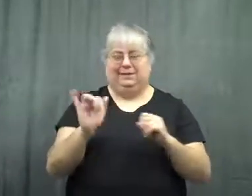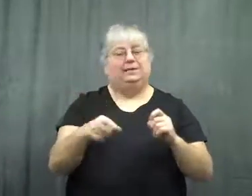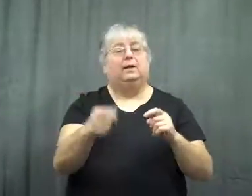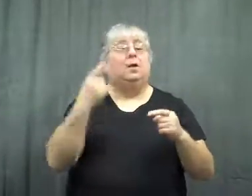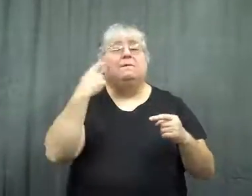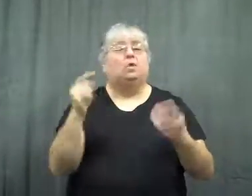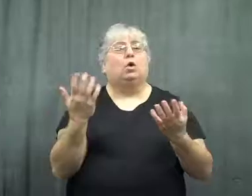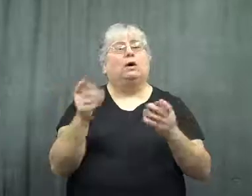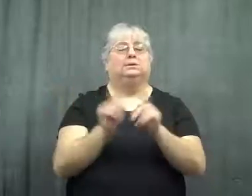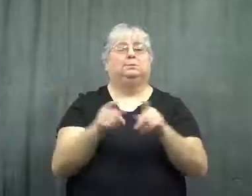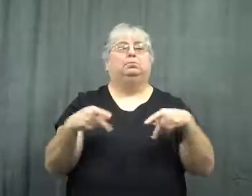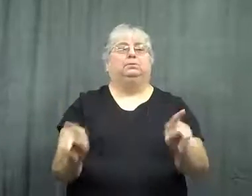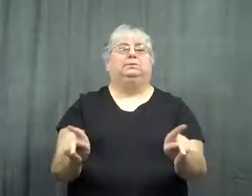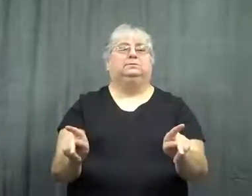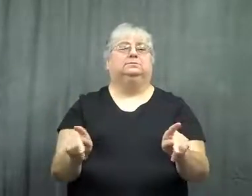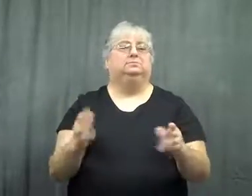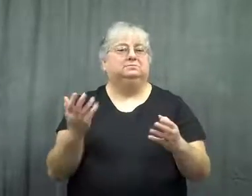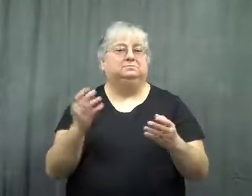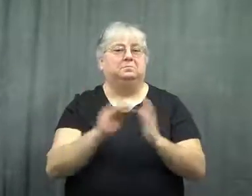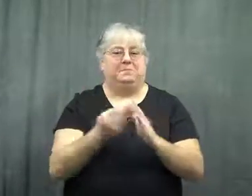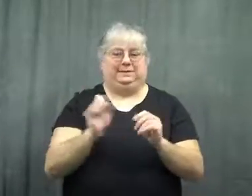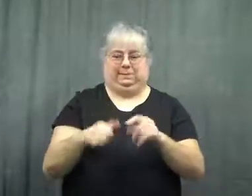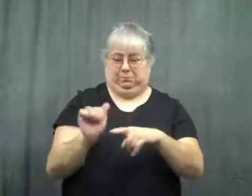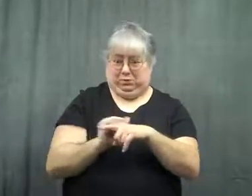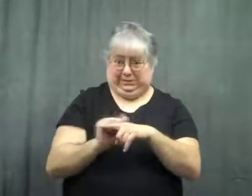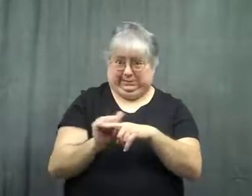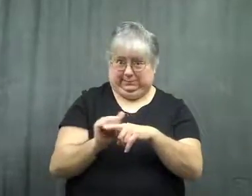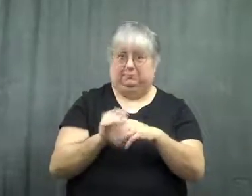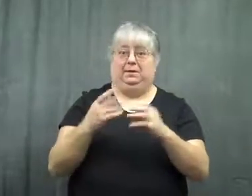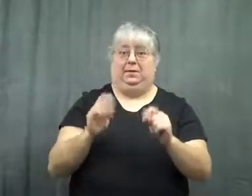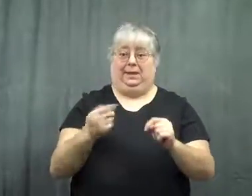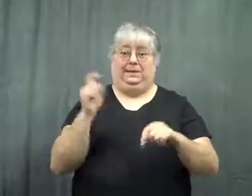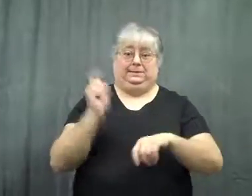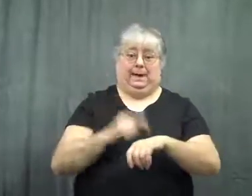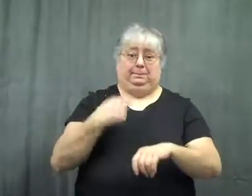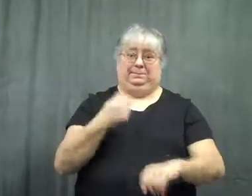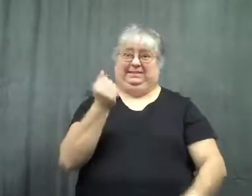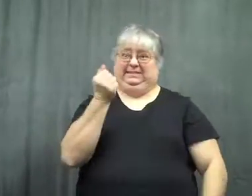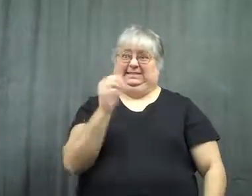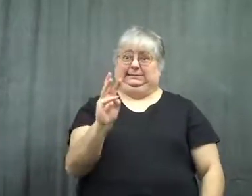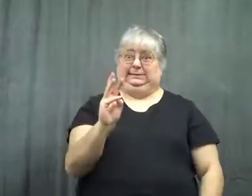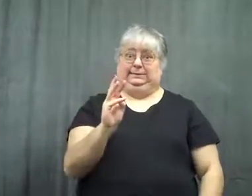It was a permit to practice until my 16th birthday,